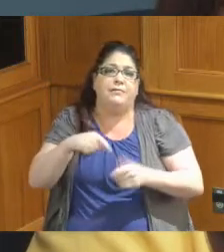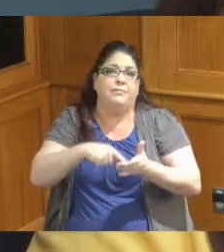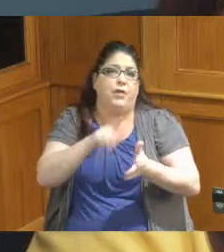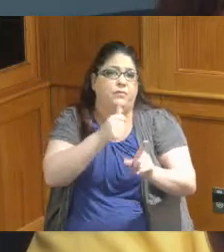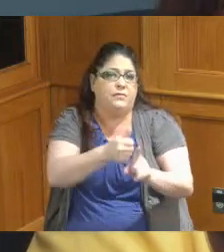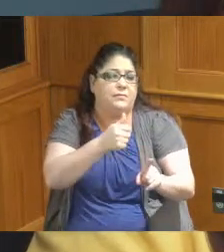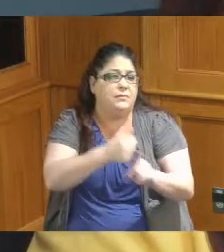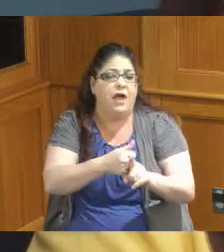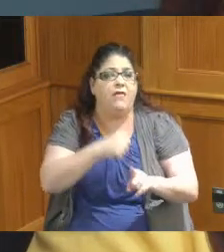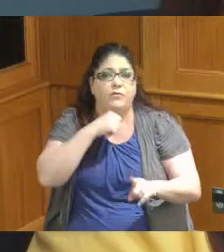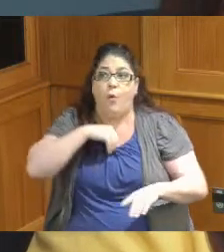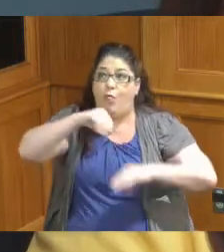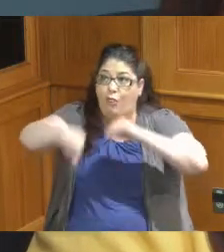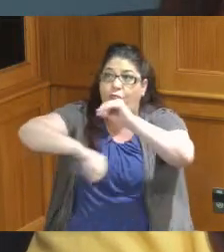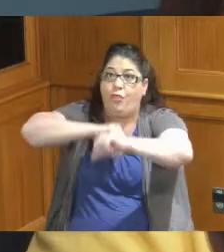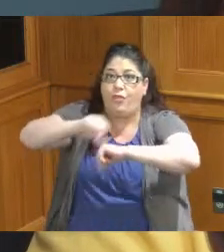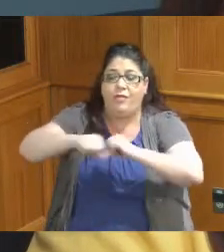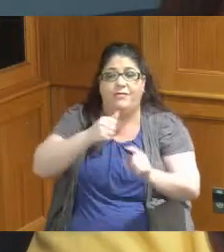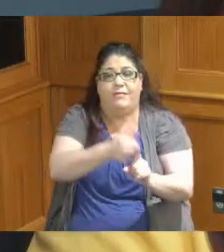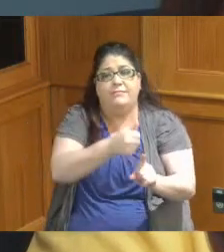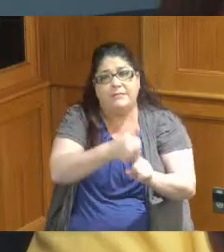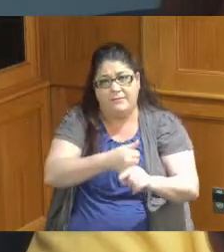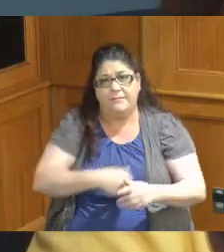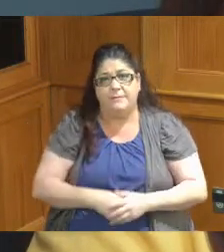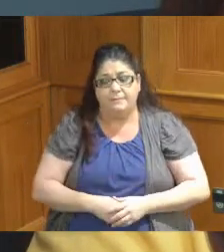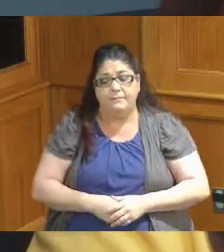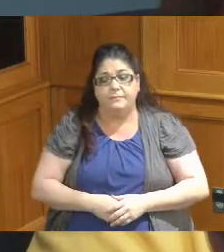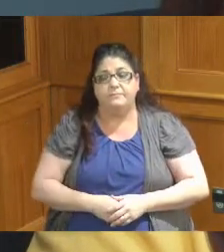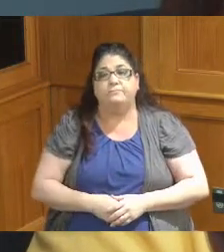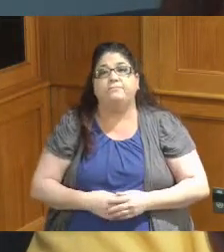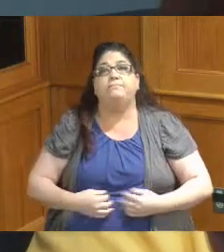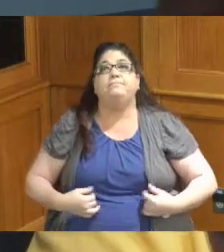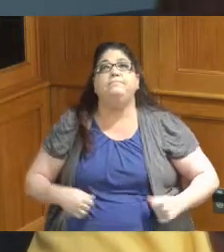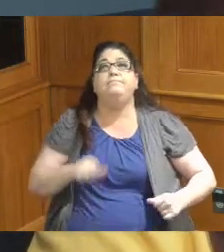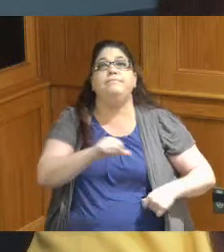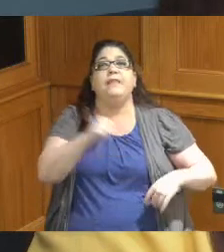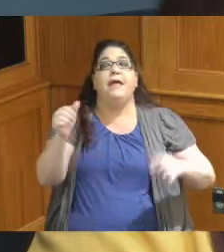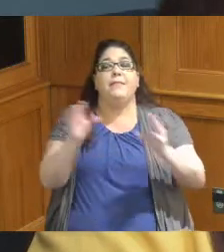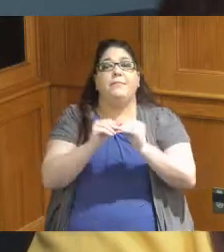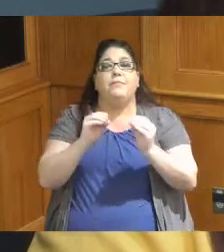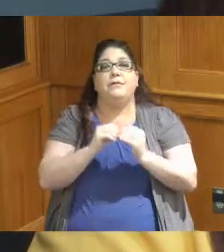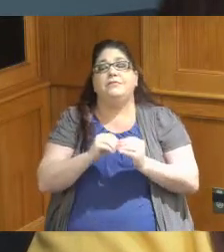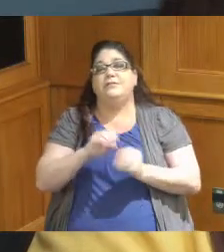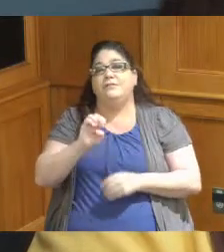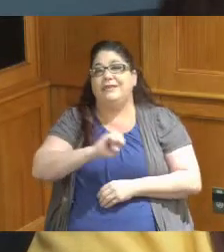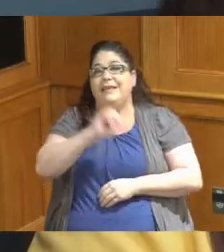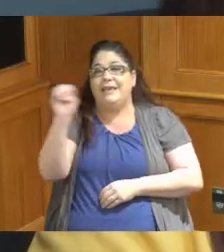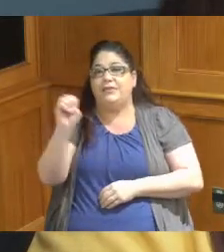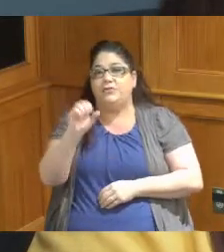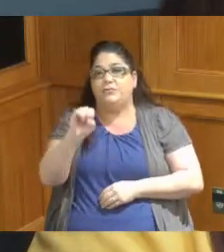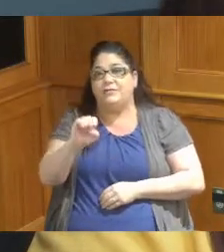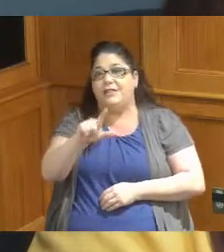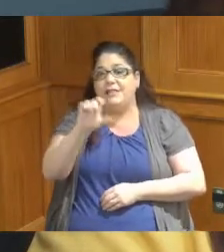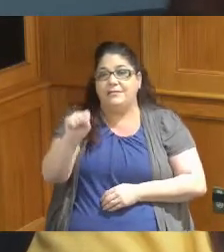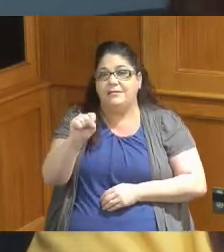up paying a lot of money and then they had the Easter Seals beam signing which I was not able